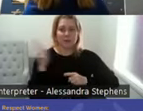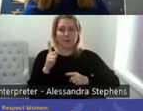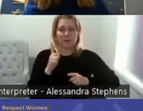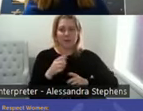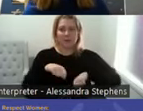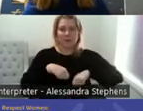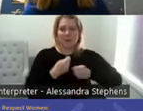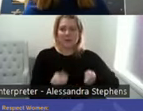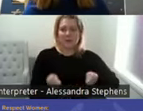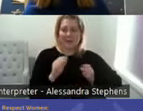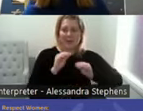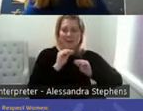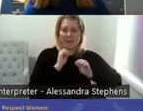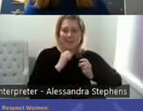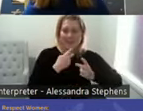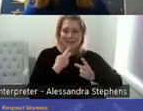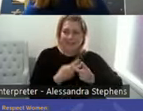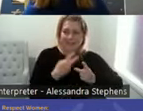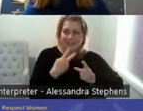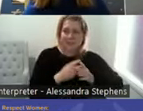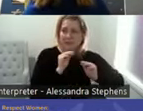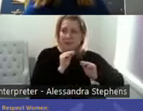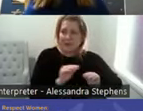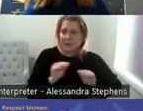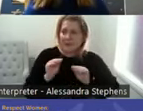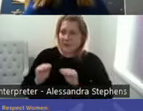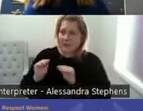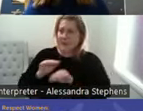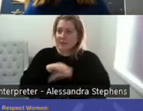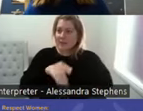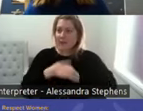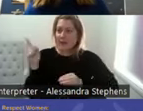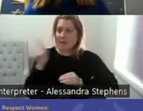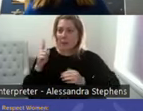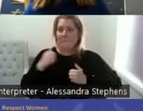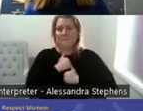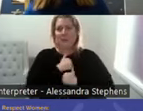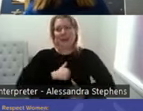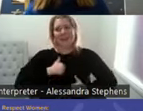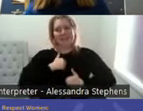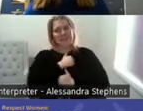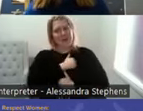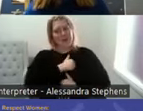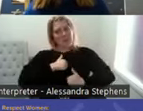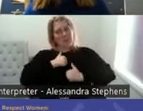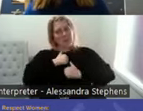you never got around pleasure in schools. So we're going to go back to sex ed 101.